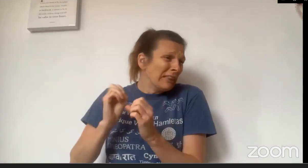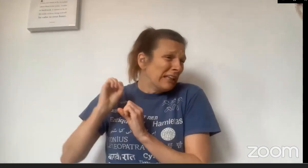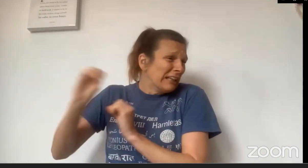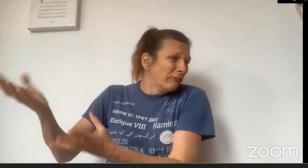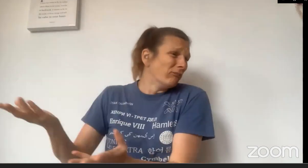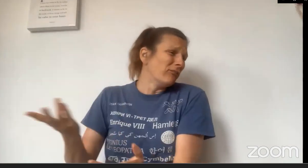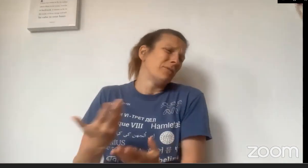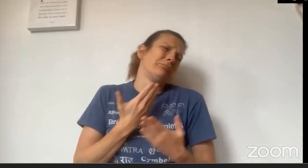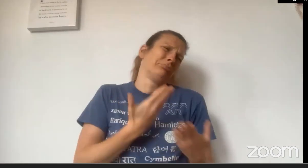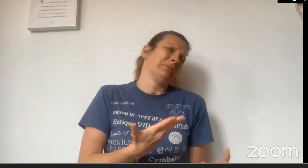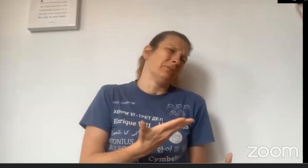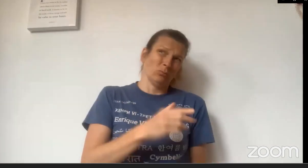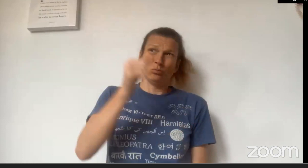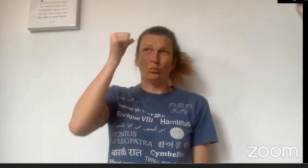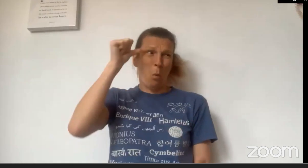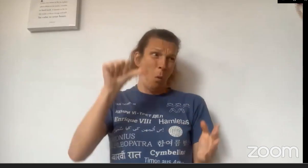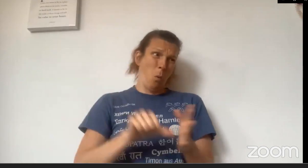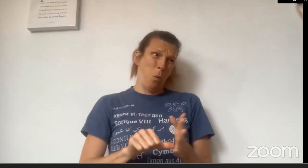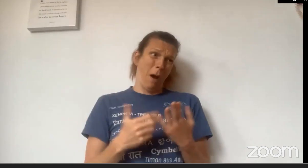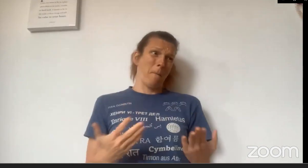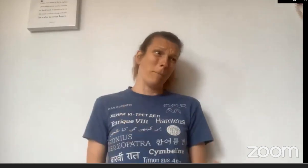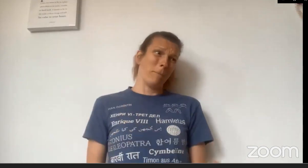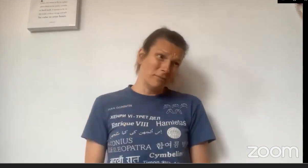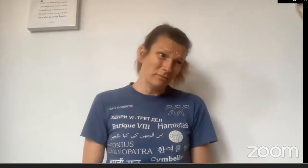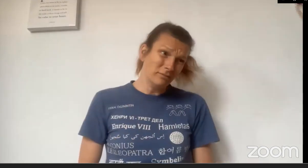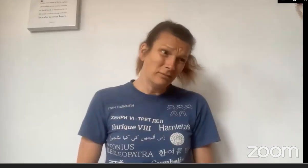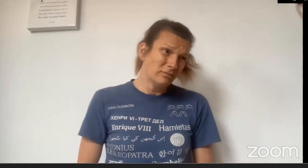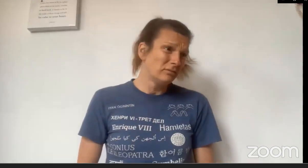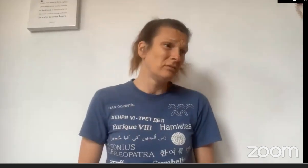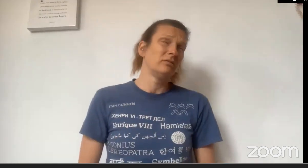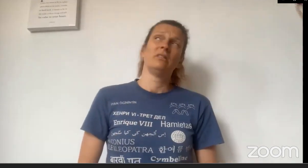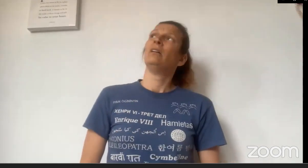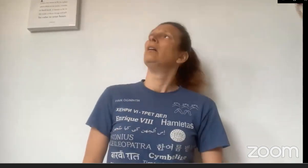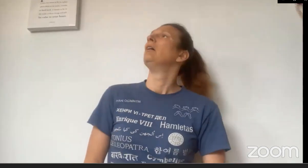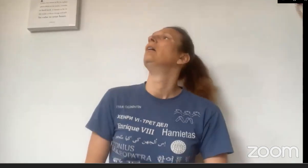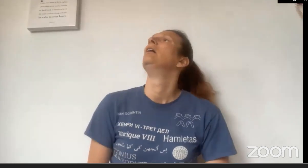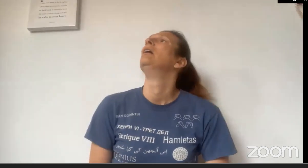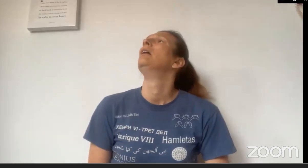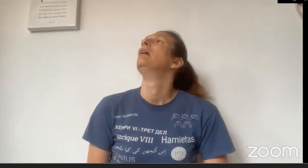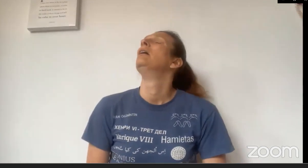to take some food and things. You know how difficult it is at the moment!"